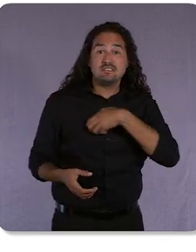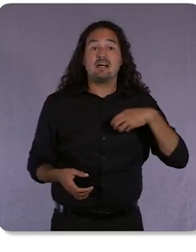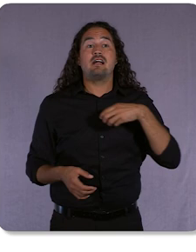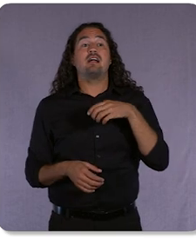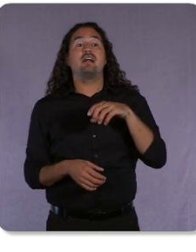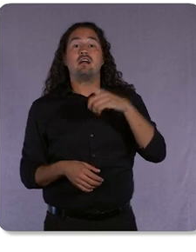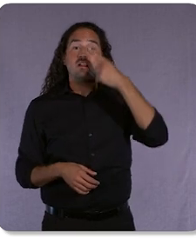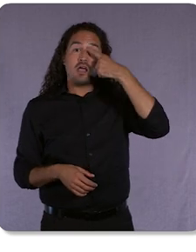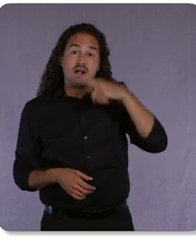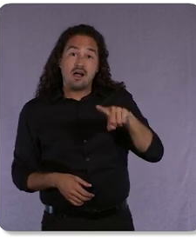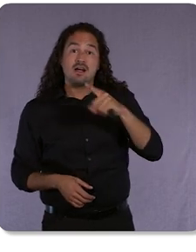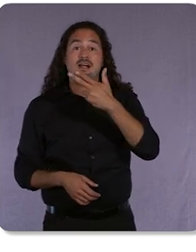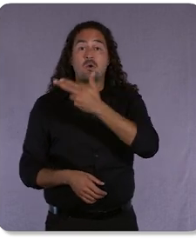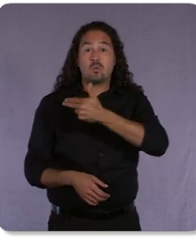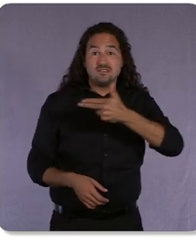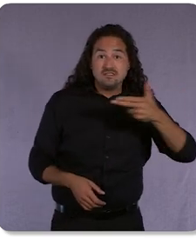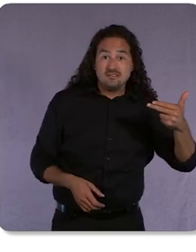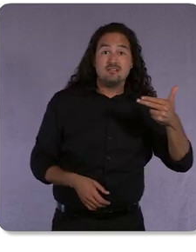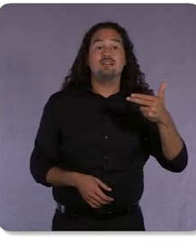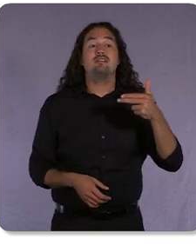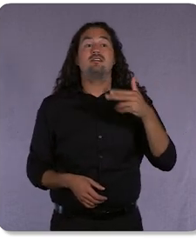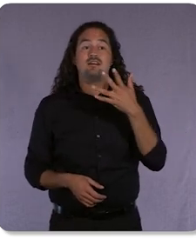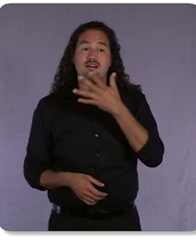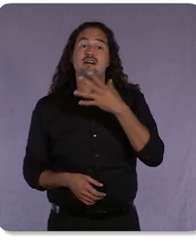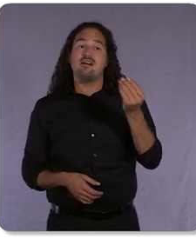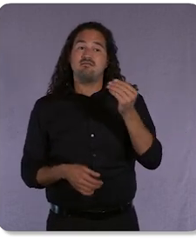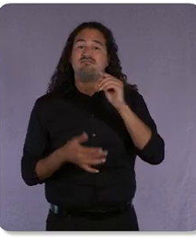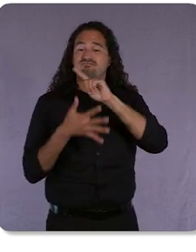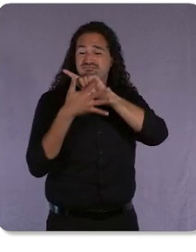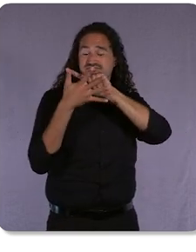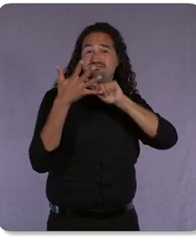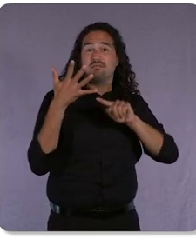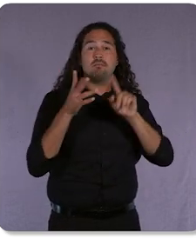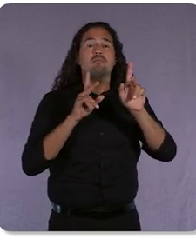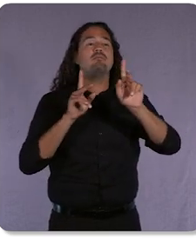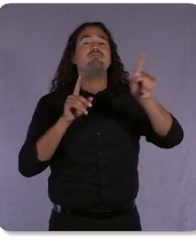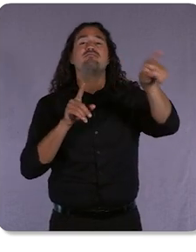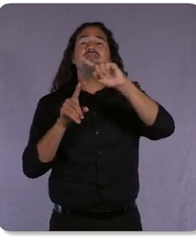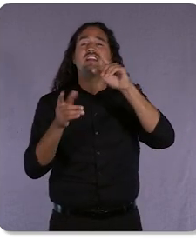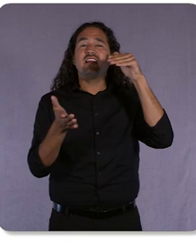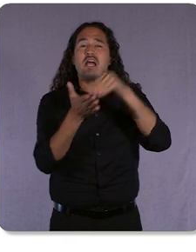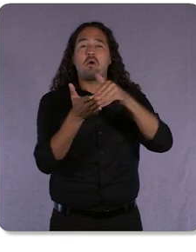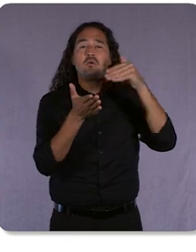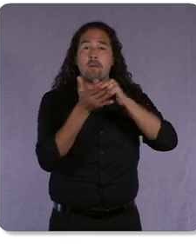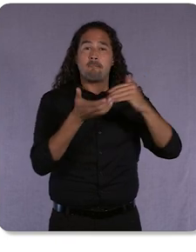of partners across the globe. This is what we call a truly global hybrid experience - which